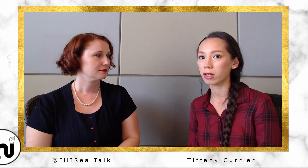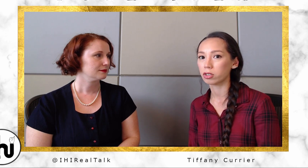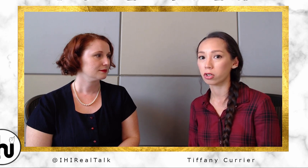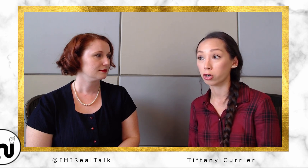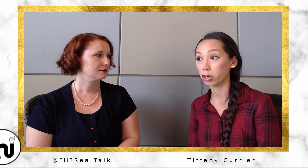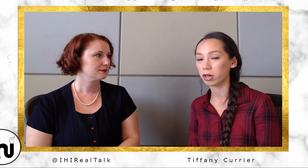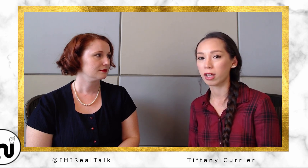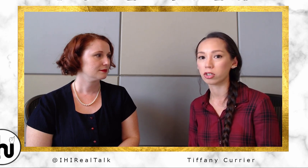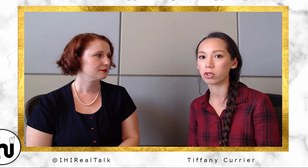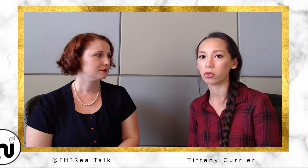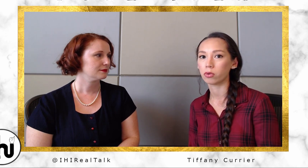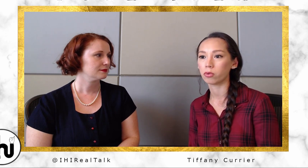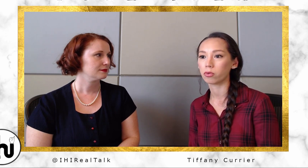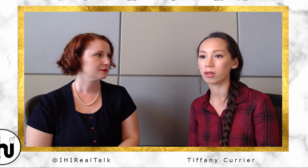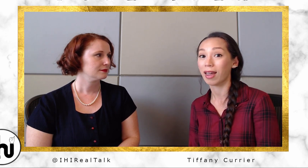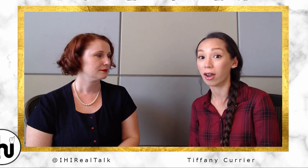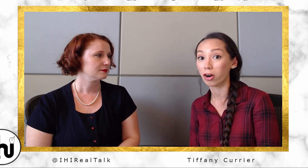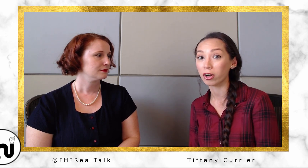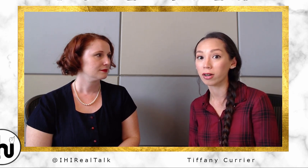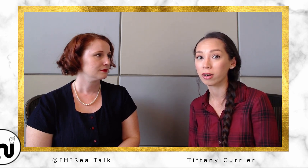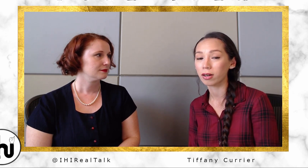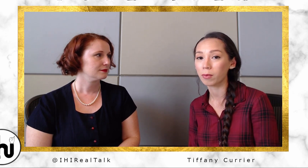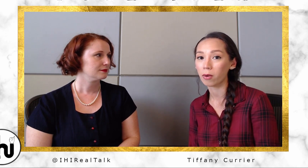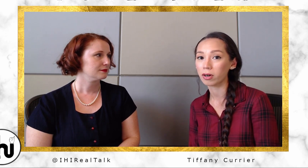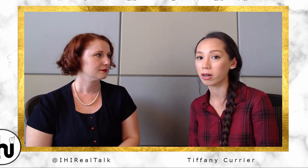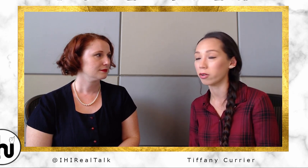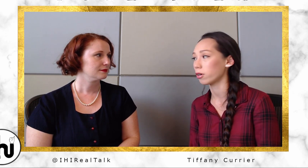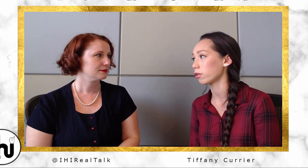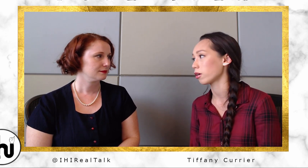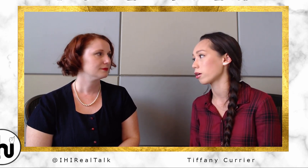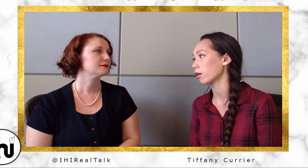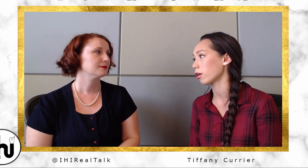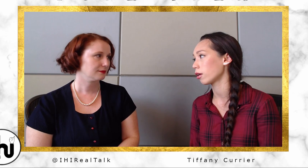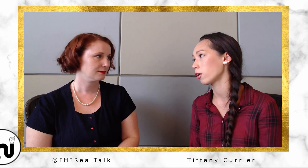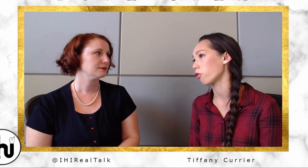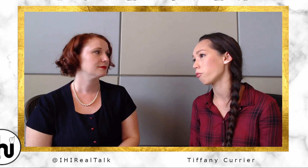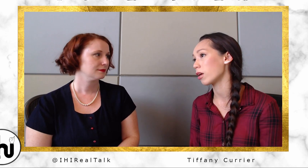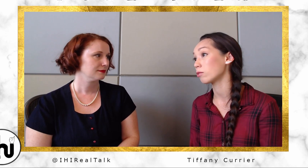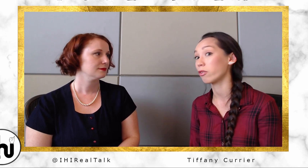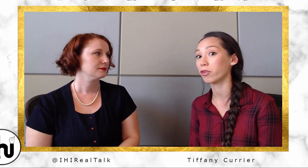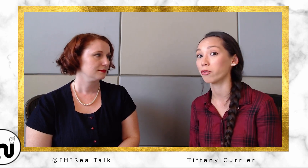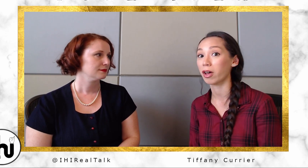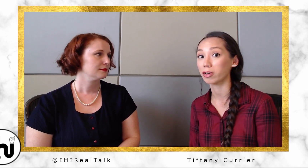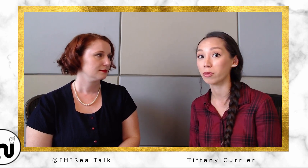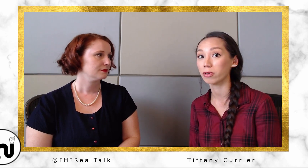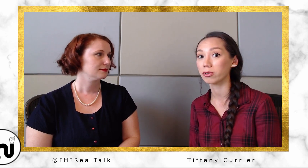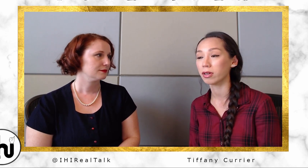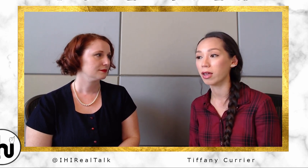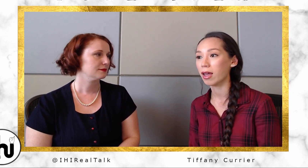motivated to learn and to care about one another, I think you know, makes me feel valuable.